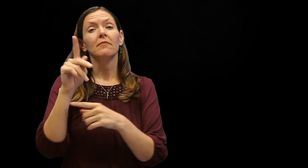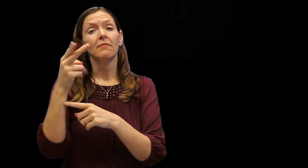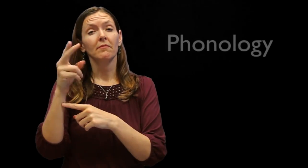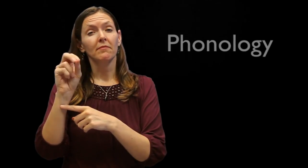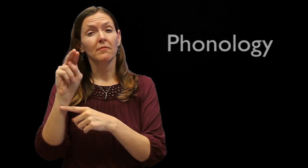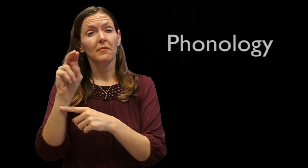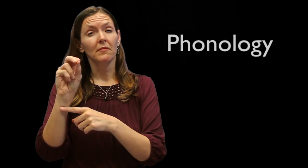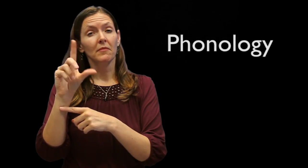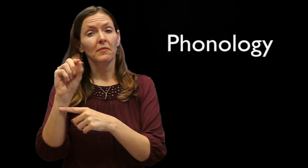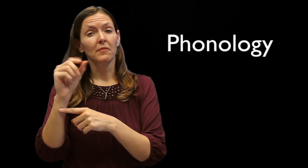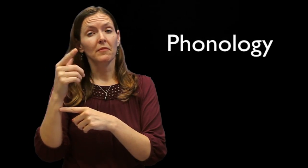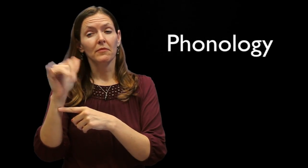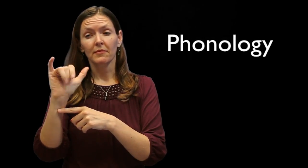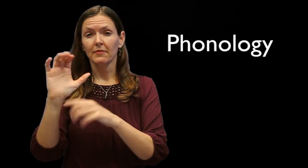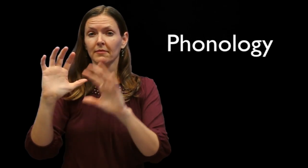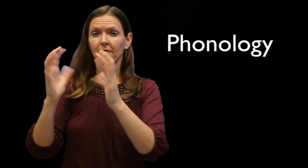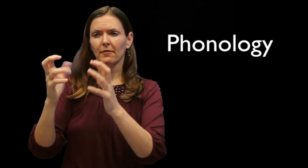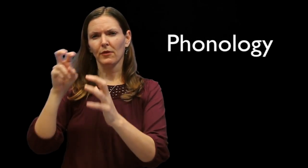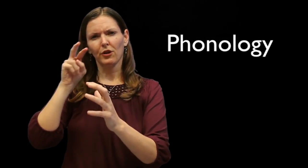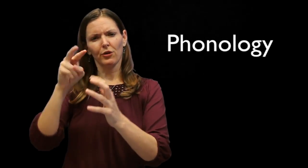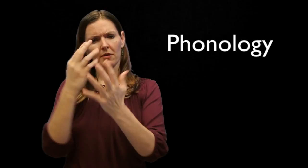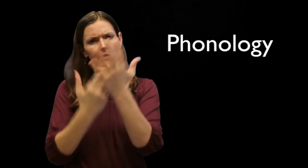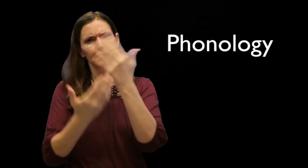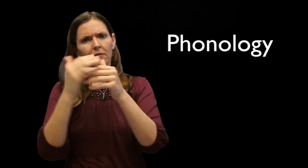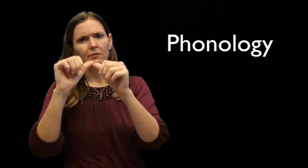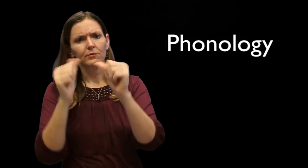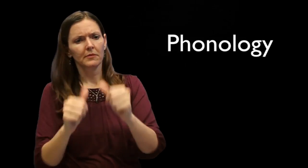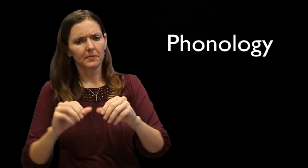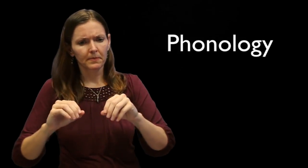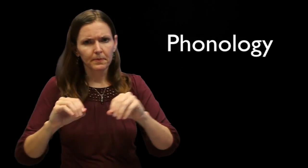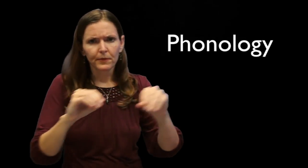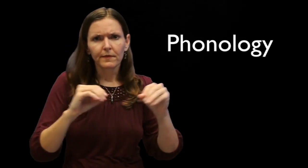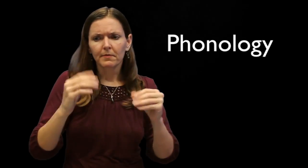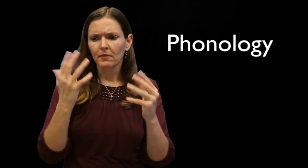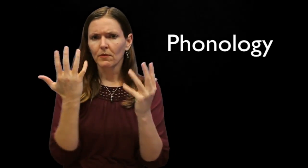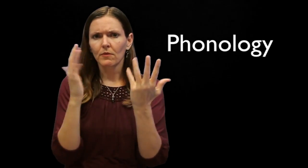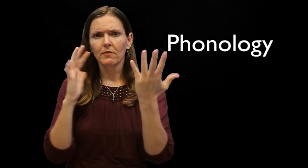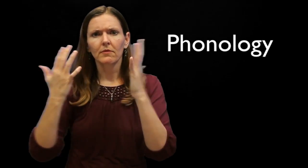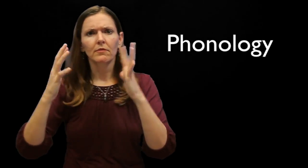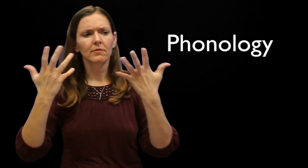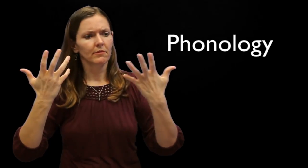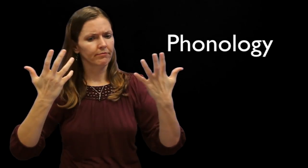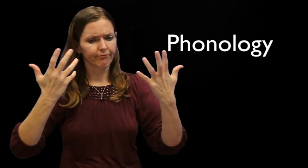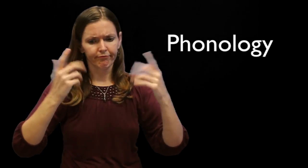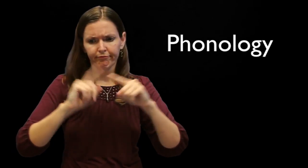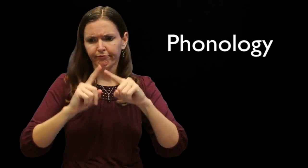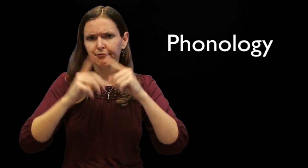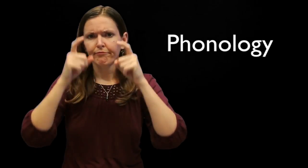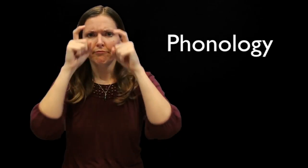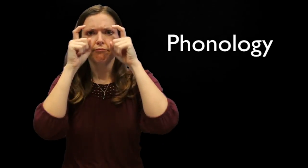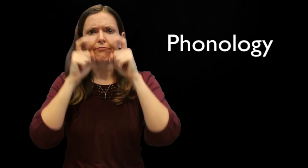Phonology. That subset of linguistics focuses on handshape, movement, location and orientation